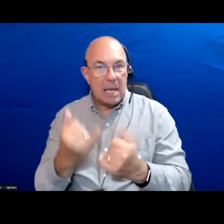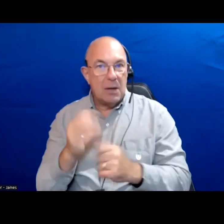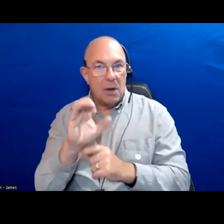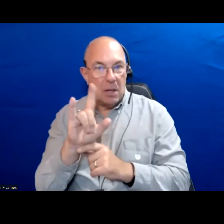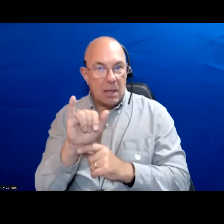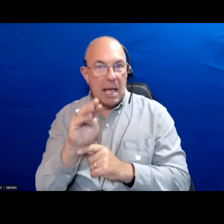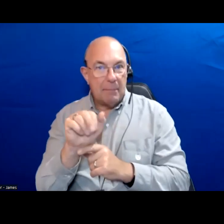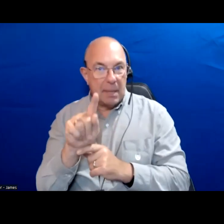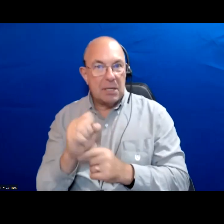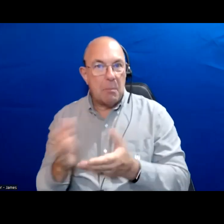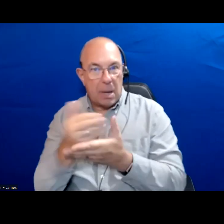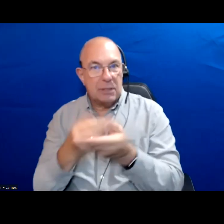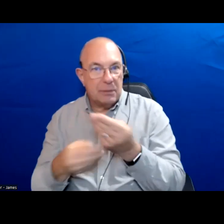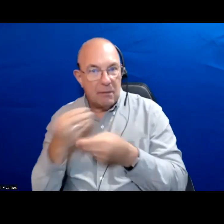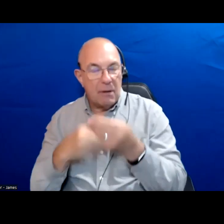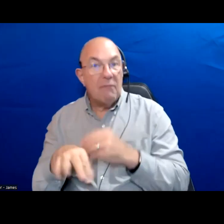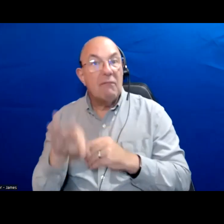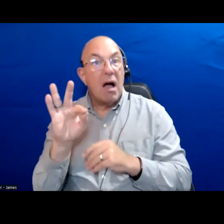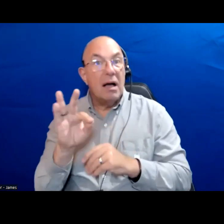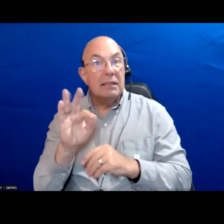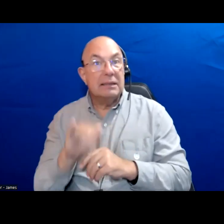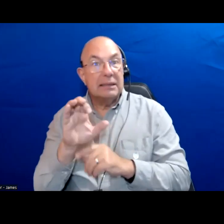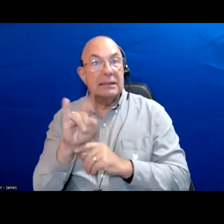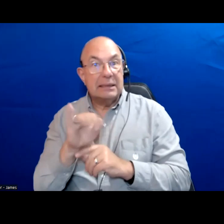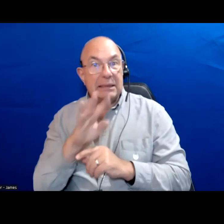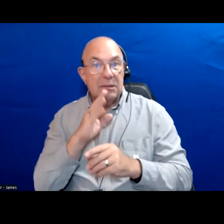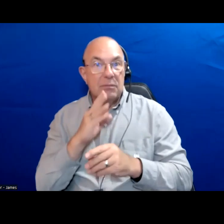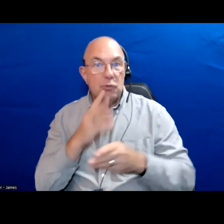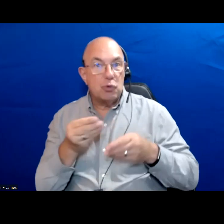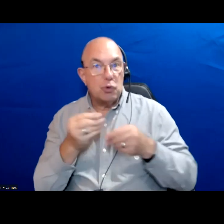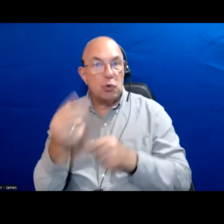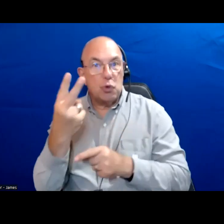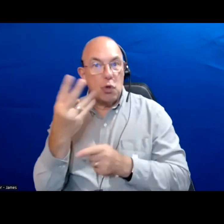We found that overall the city said it was spending $2 billion as your own climate and